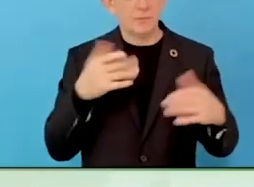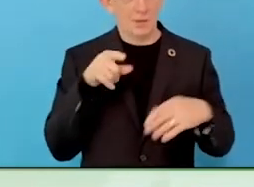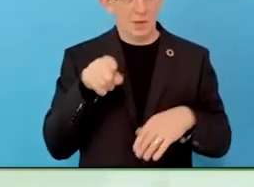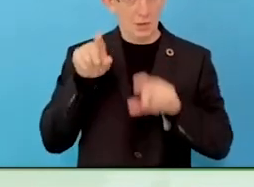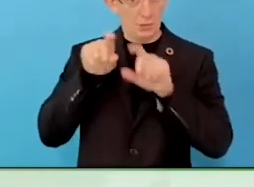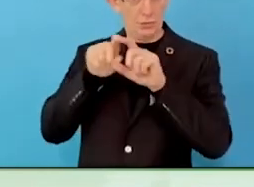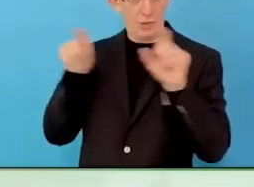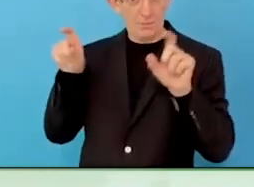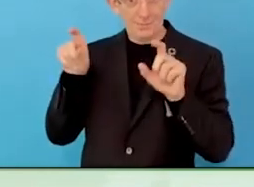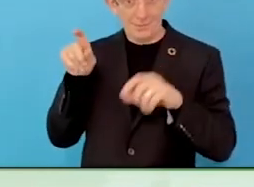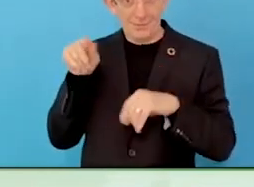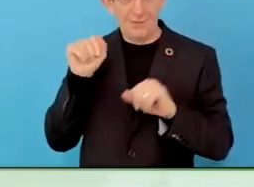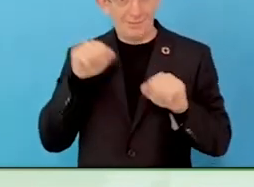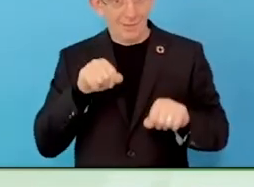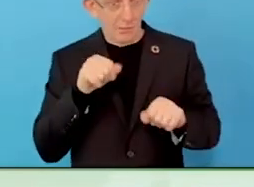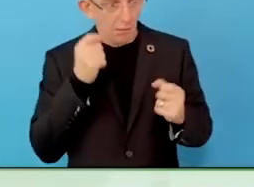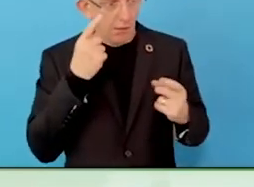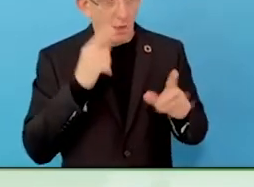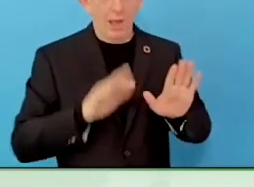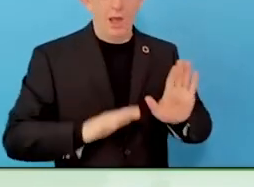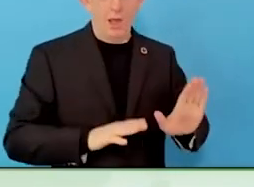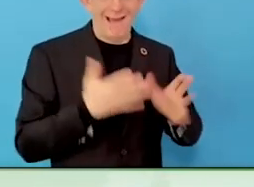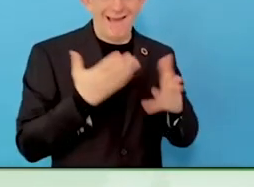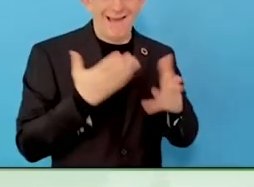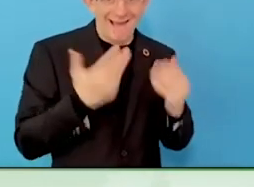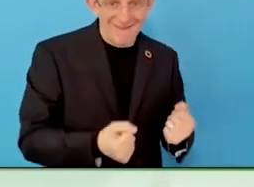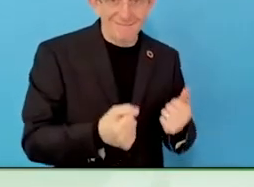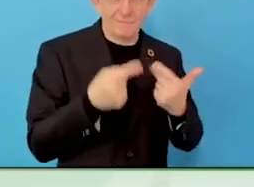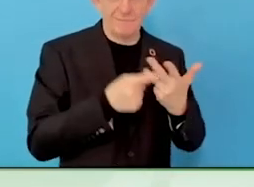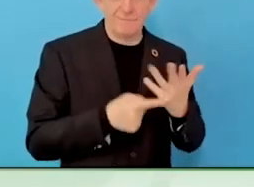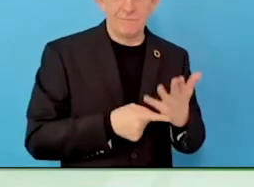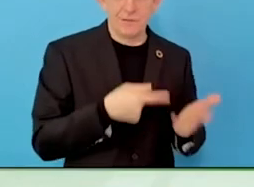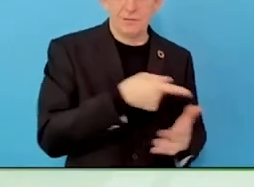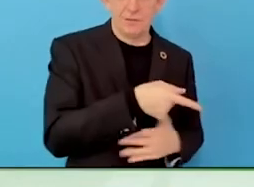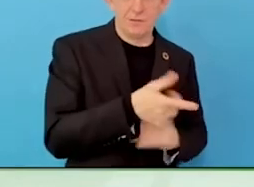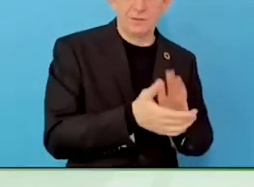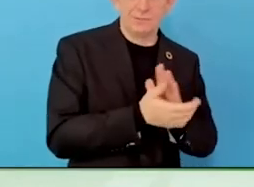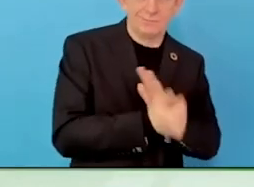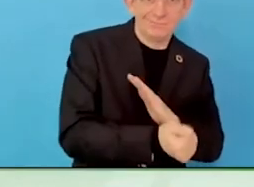candidates don't have the skills they are looking for, haven't you